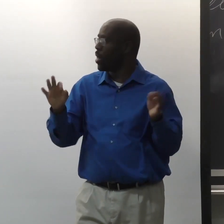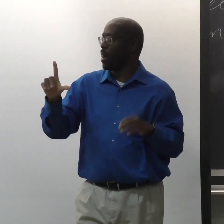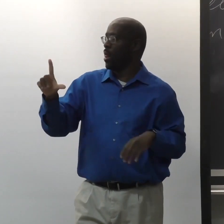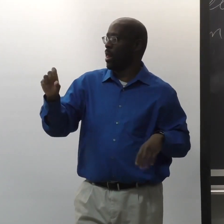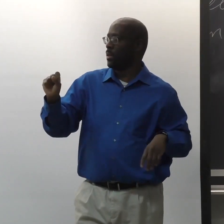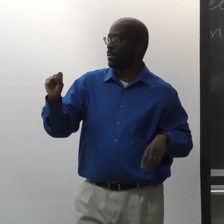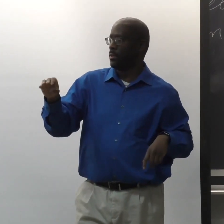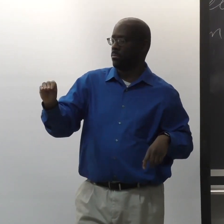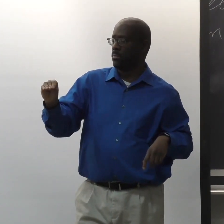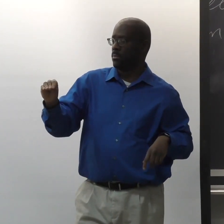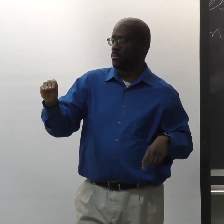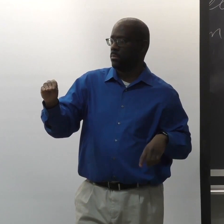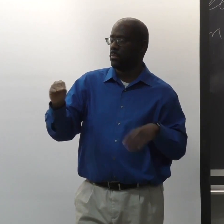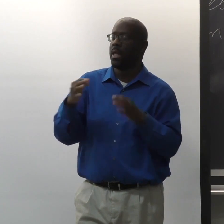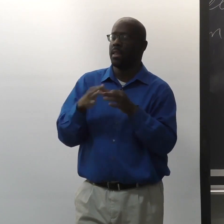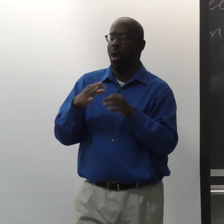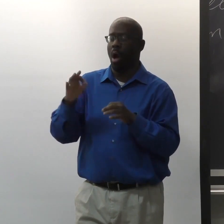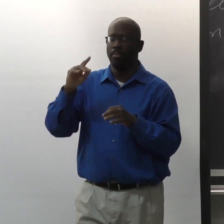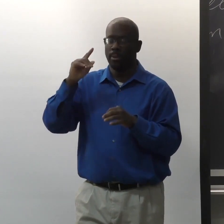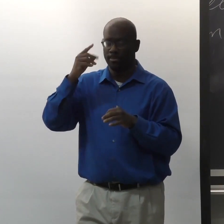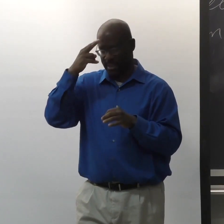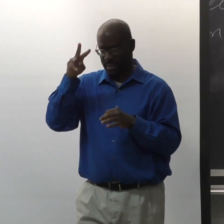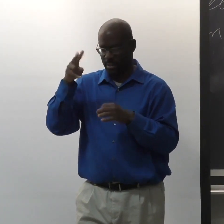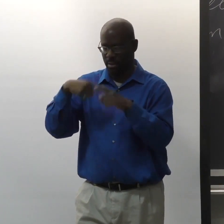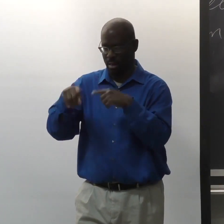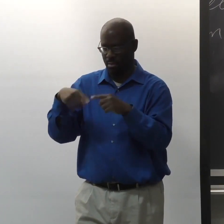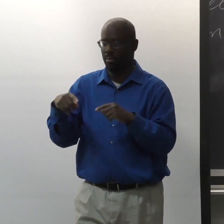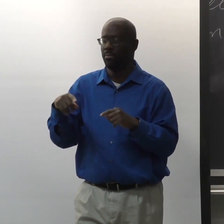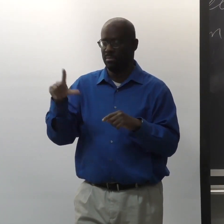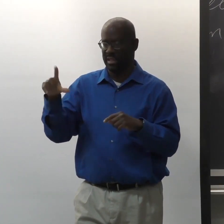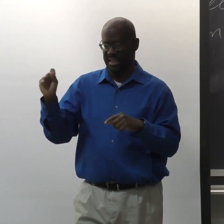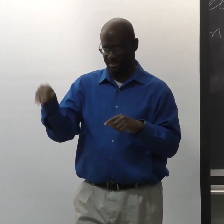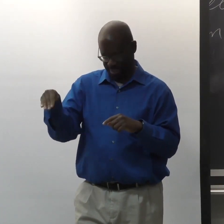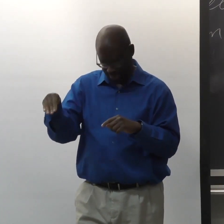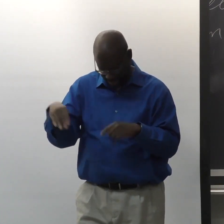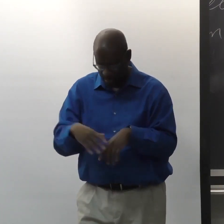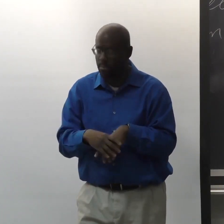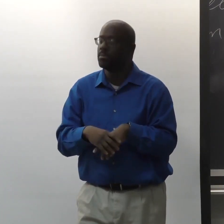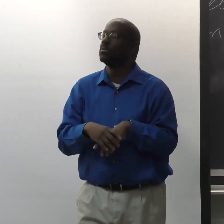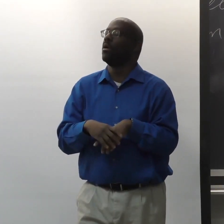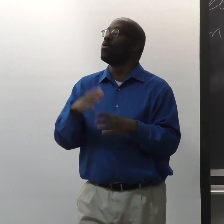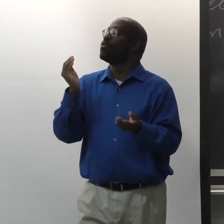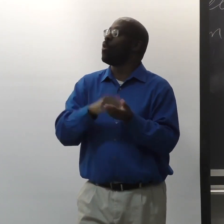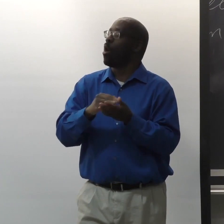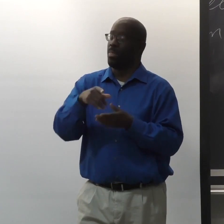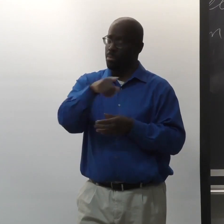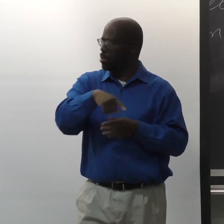Their first language is LSM, the sign language of Mexico, or Mexican Sign Language.